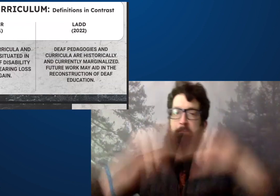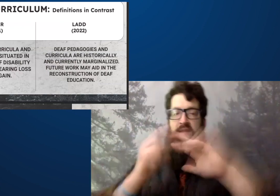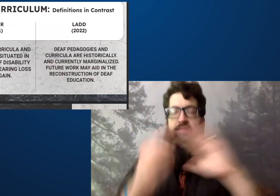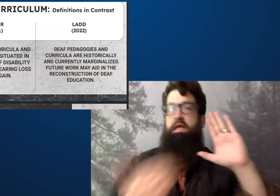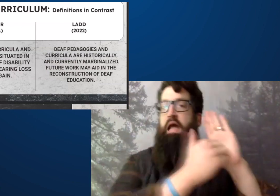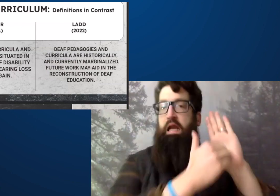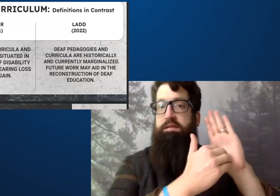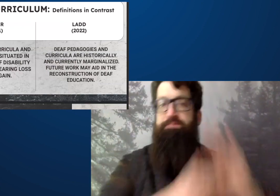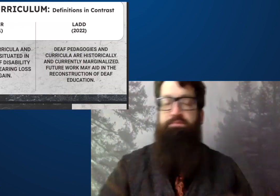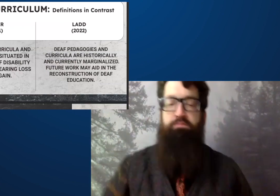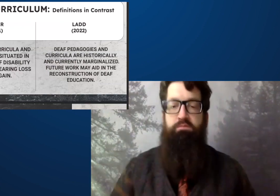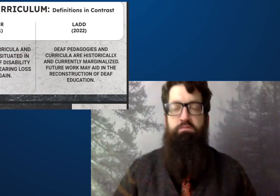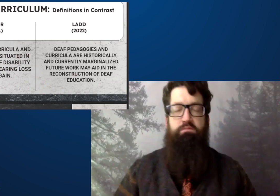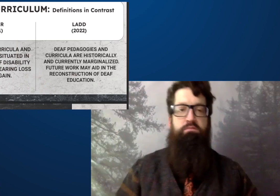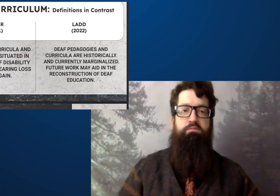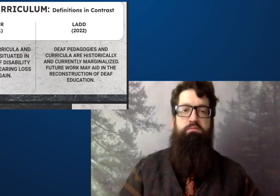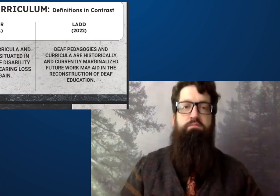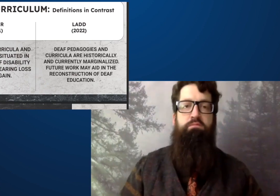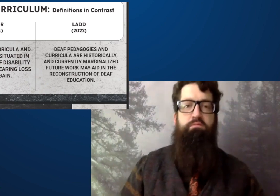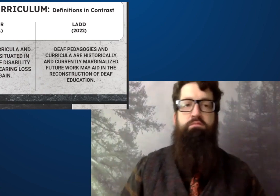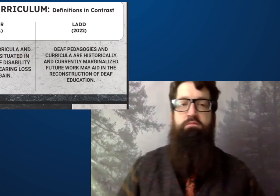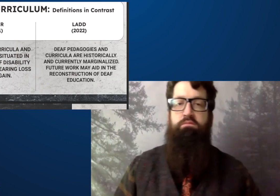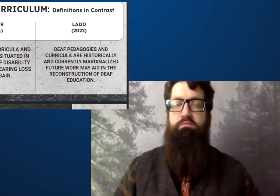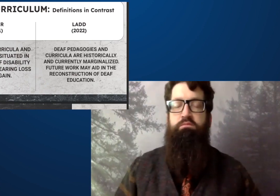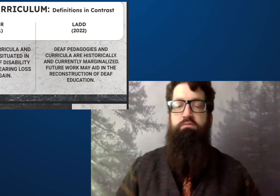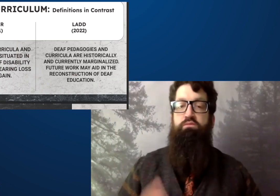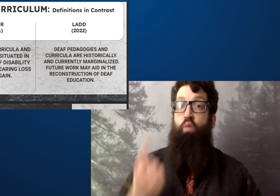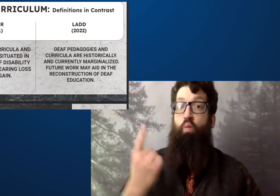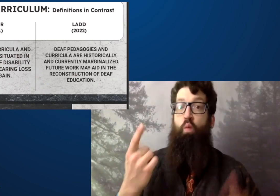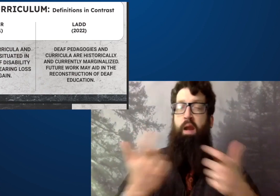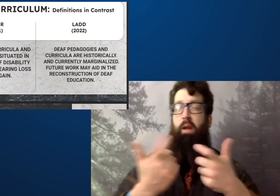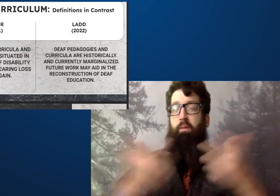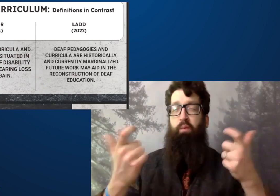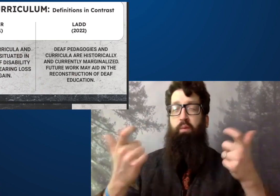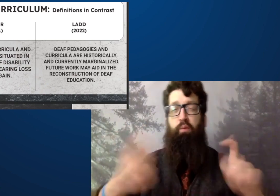in the reconstruction of deaf education.